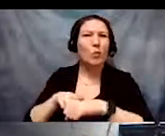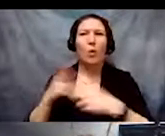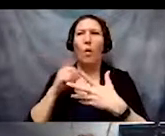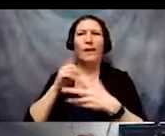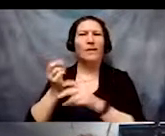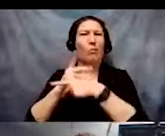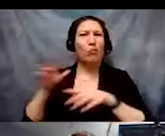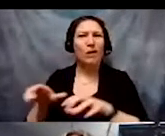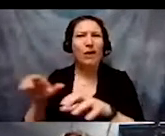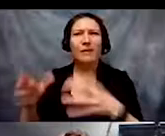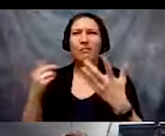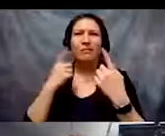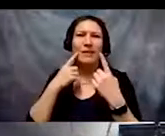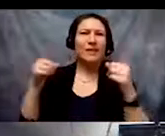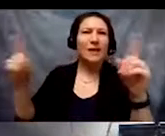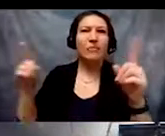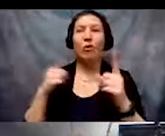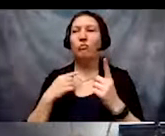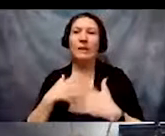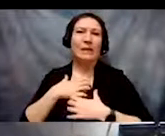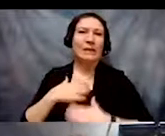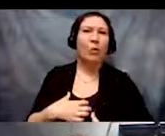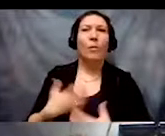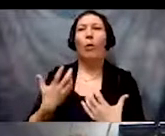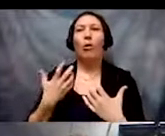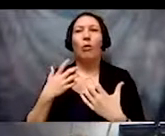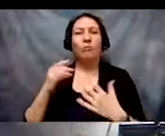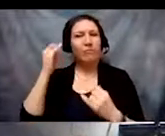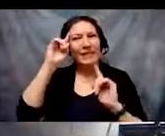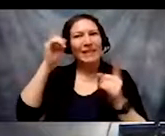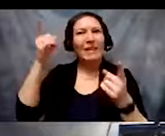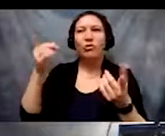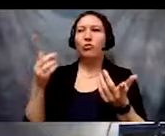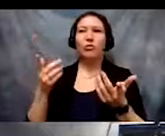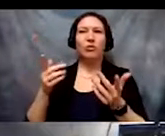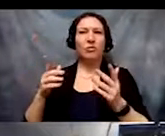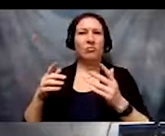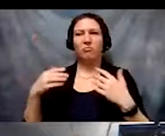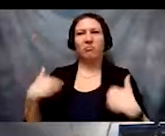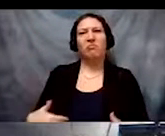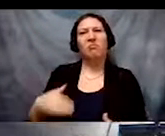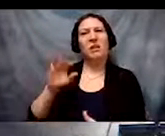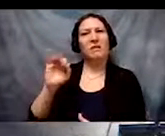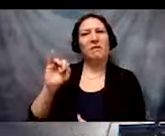intelligence, excellence, and fitness." These constructed ideas are